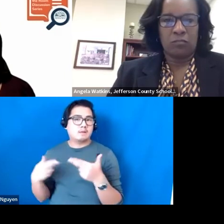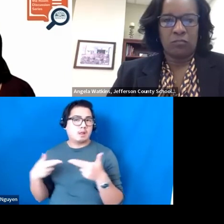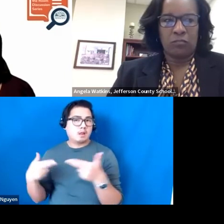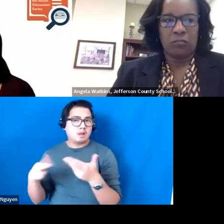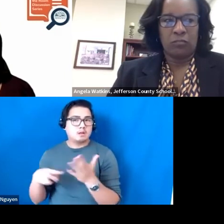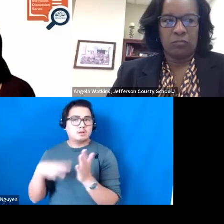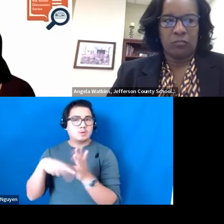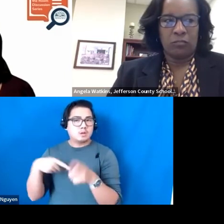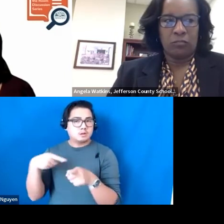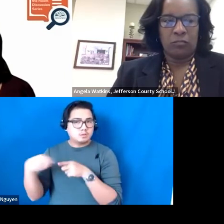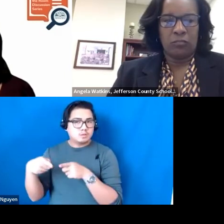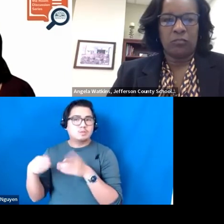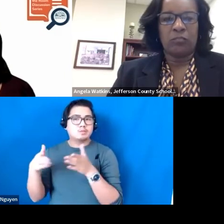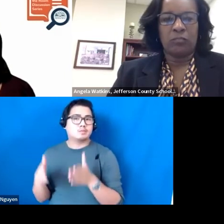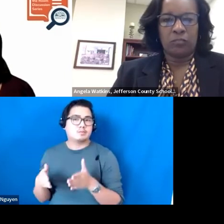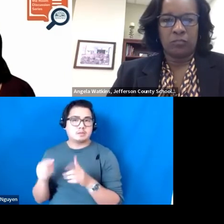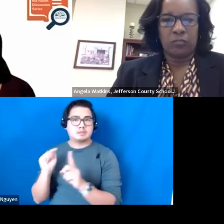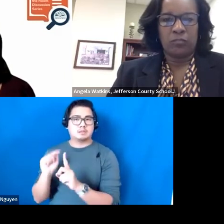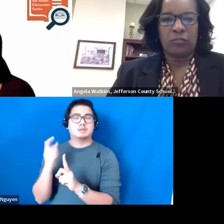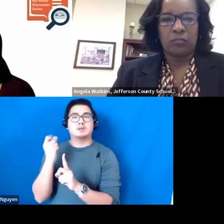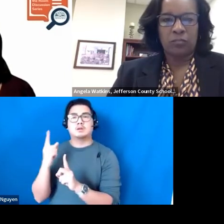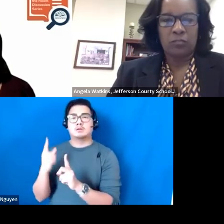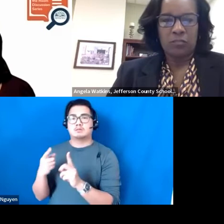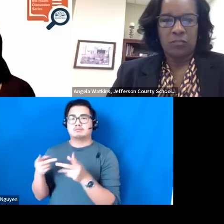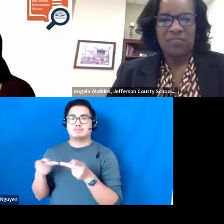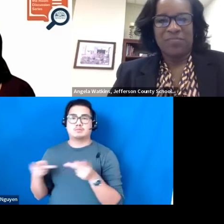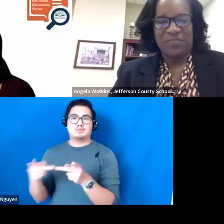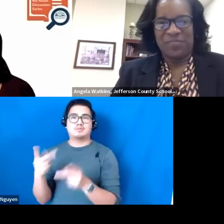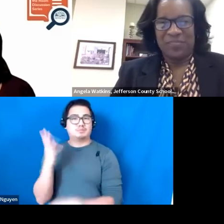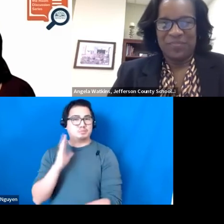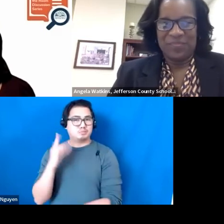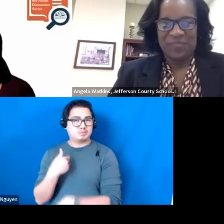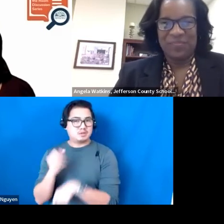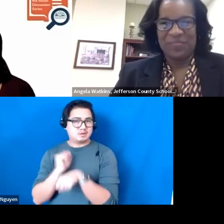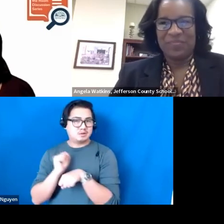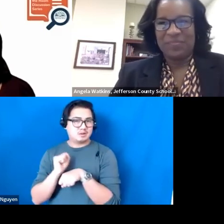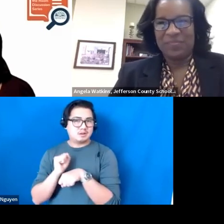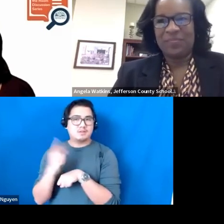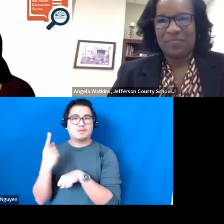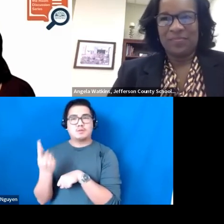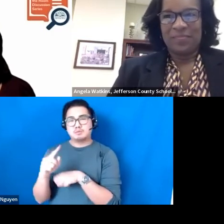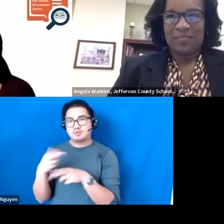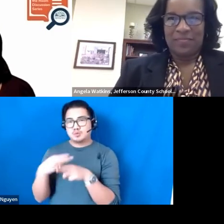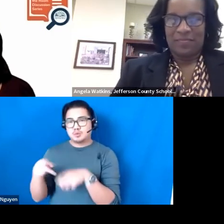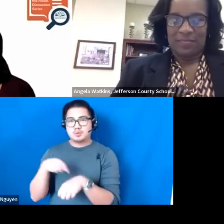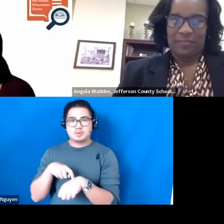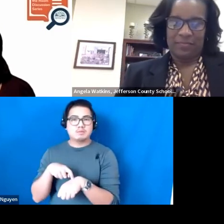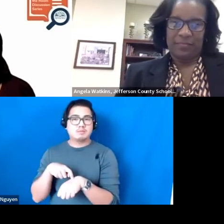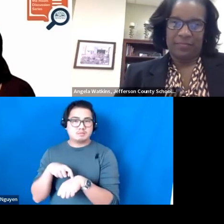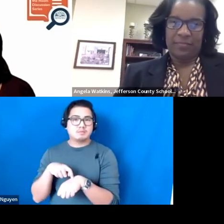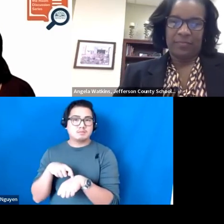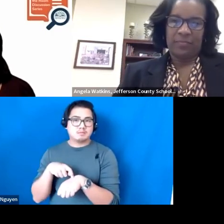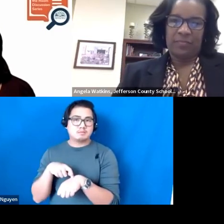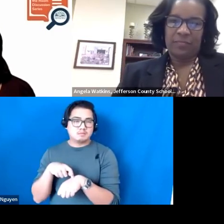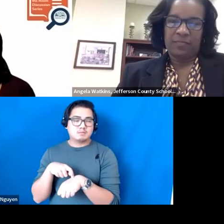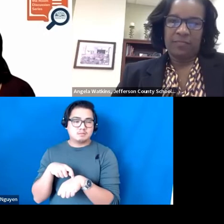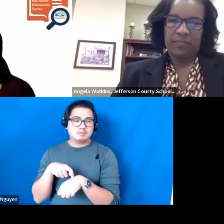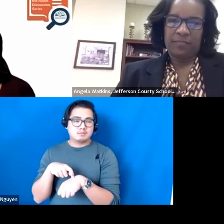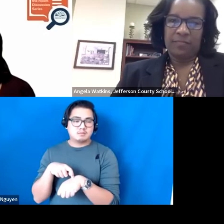specialist which is a position I was blessed to hold for a period of time and it is those